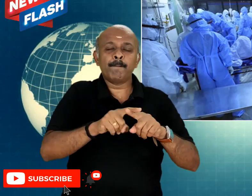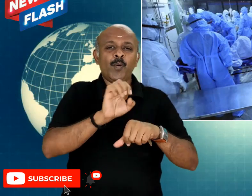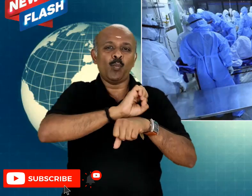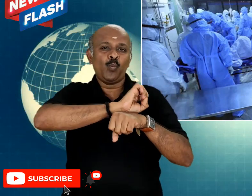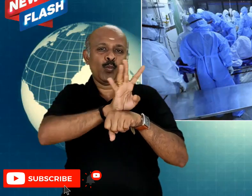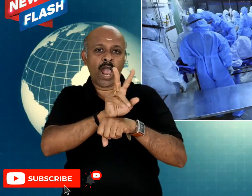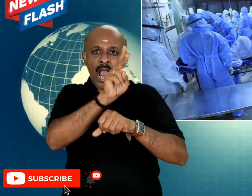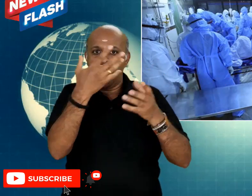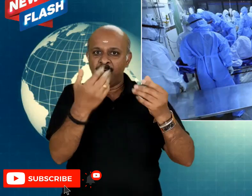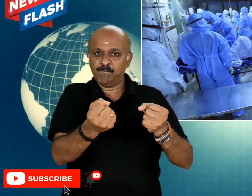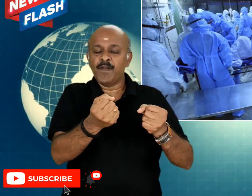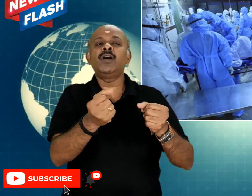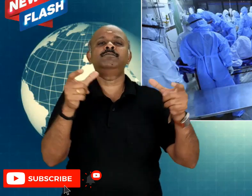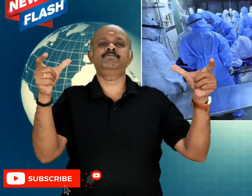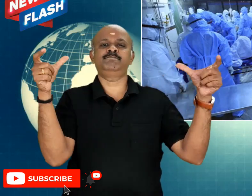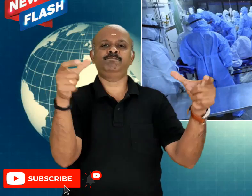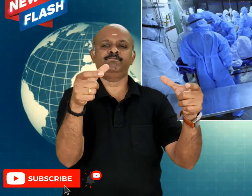with rescuing the passengers aswell